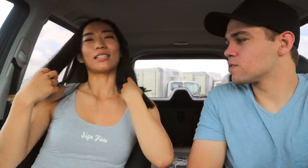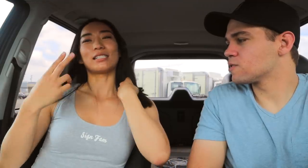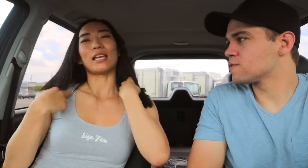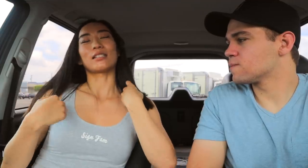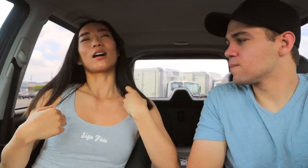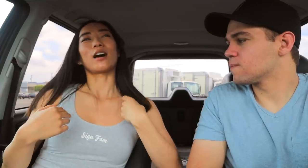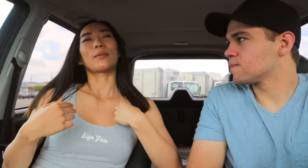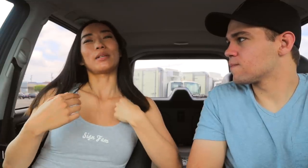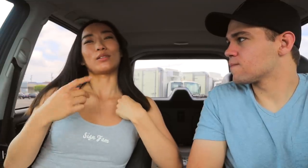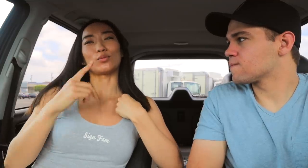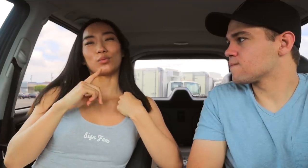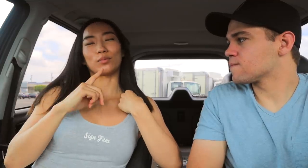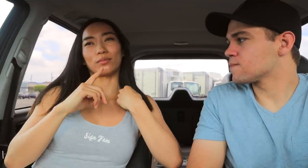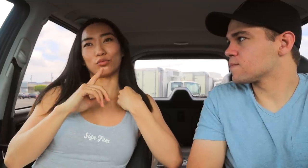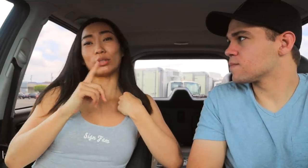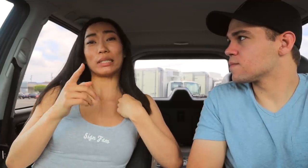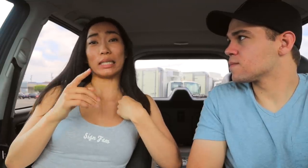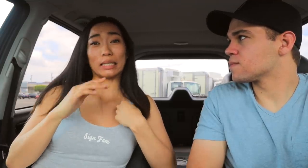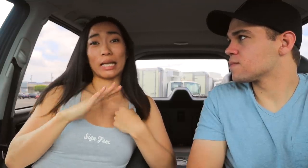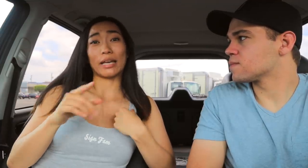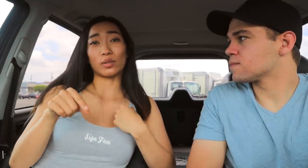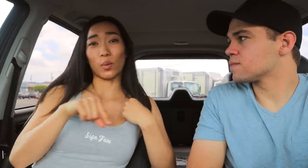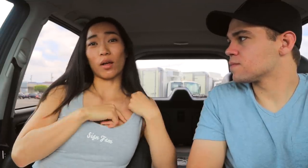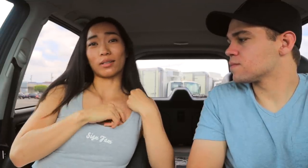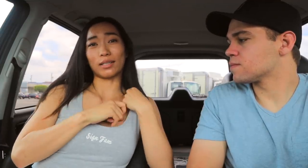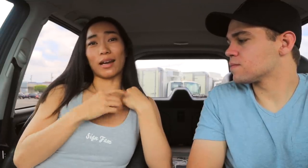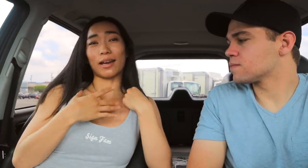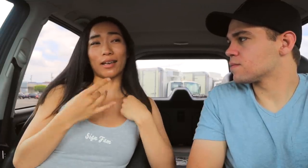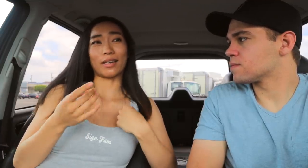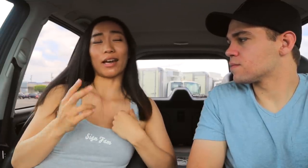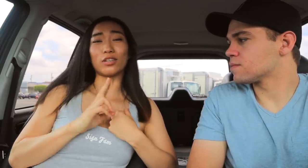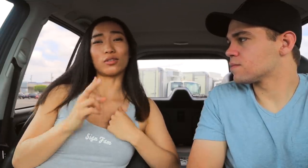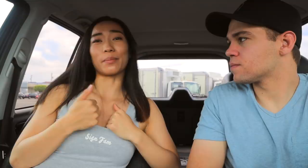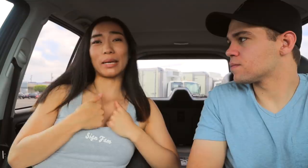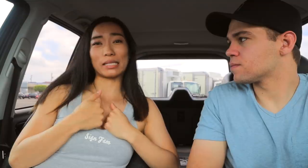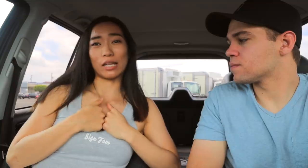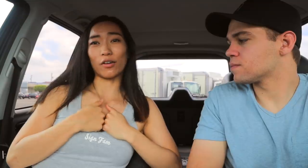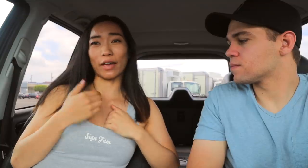this tank top is really nice quality. I, like, I use it myself.